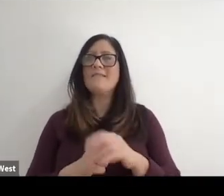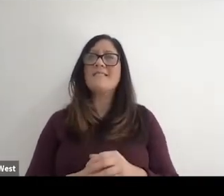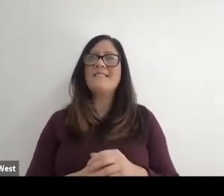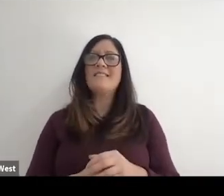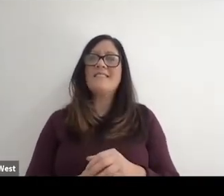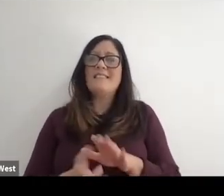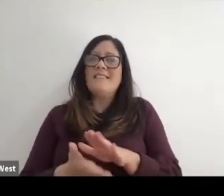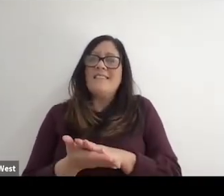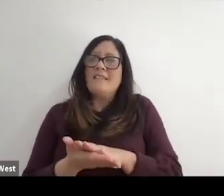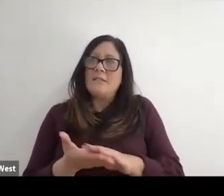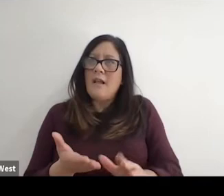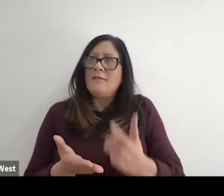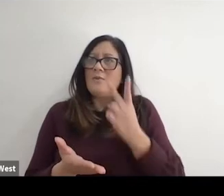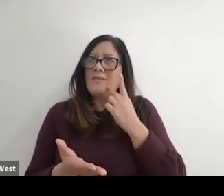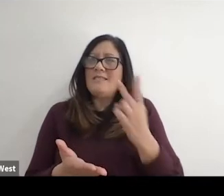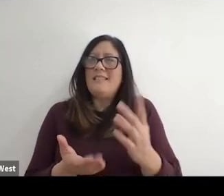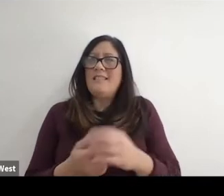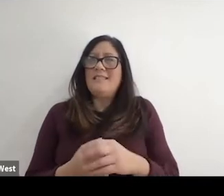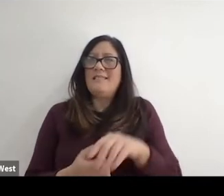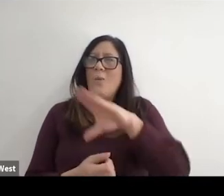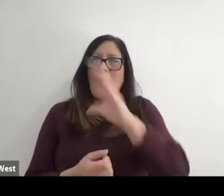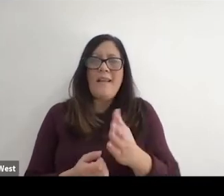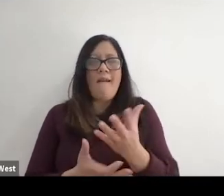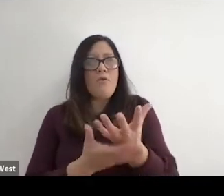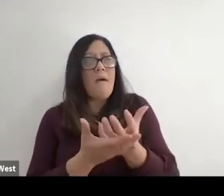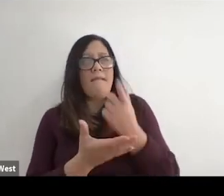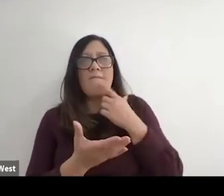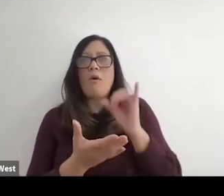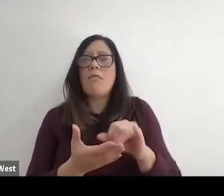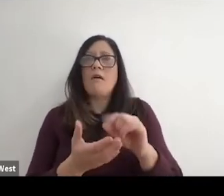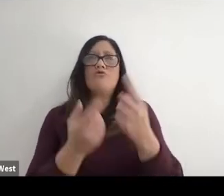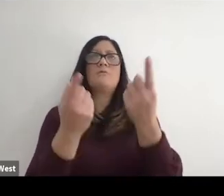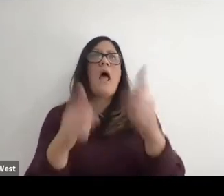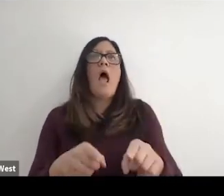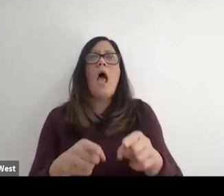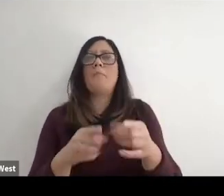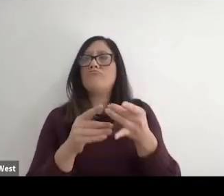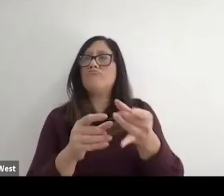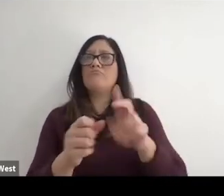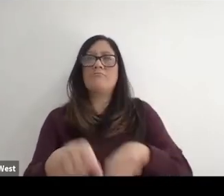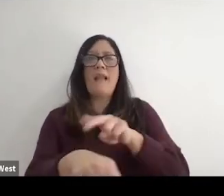nice to see that you know. I mean, we never had to beg for that. It just kind of happened